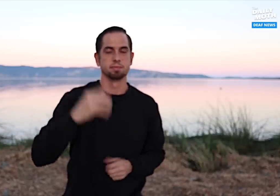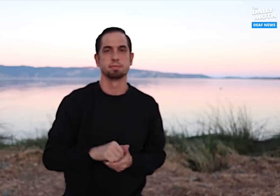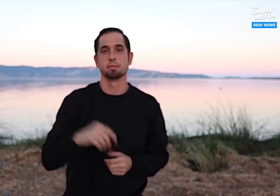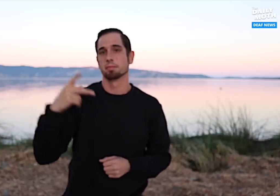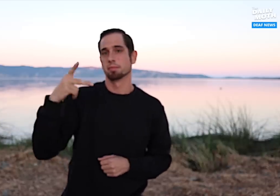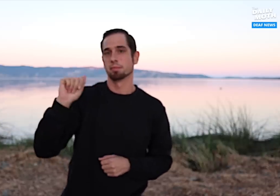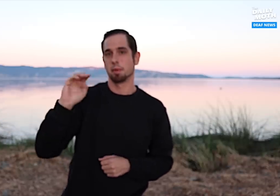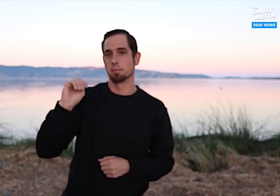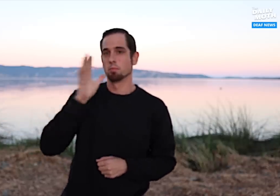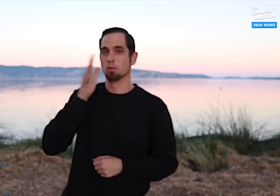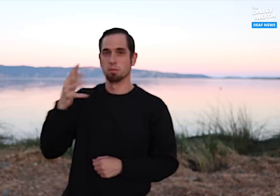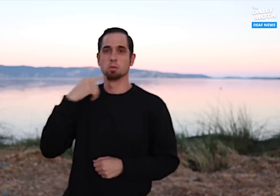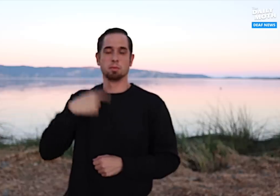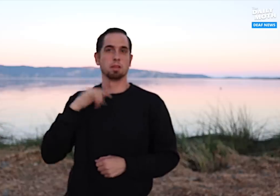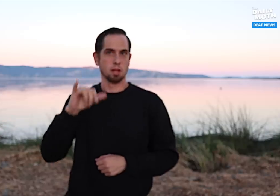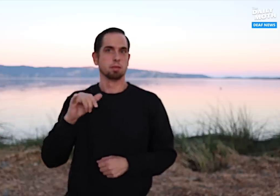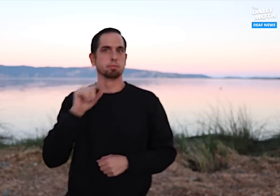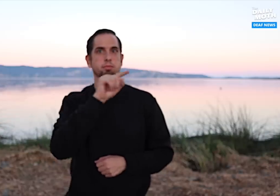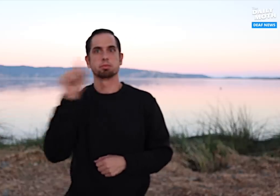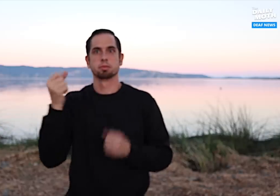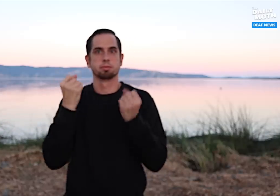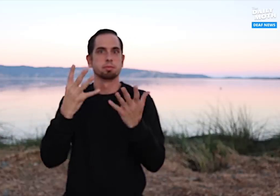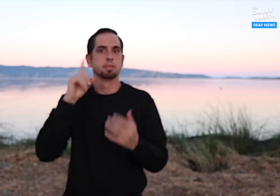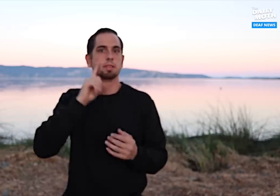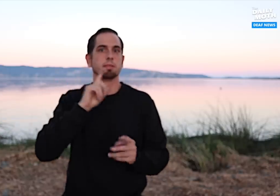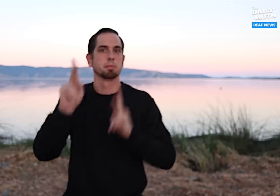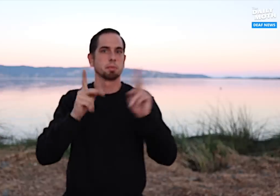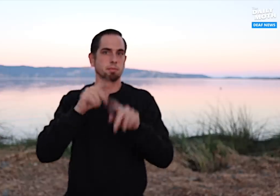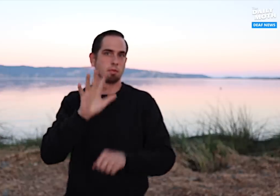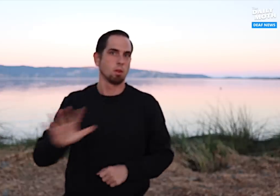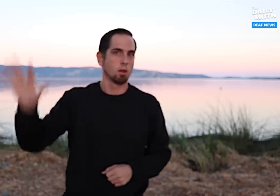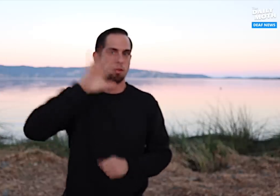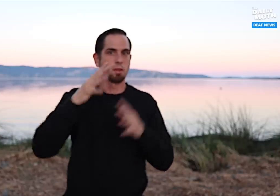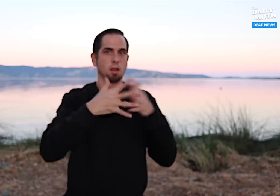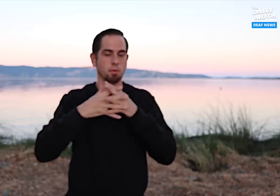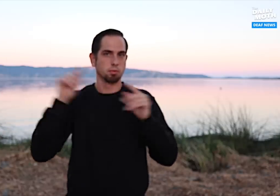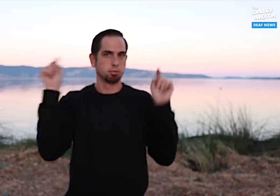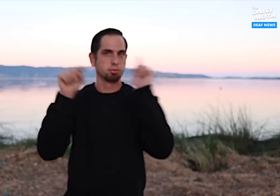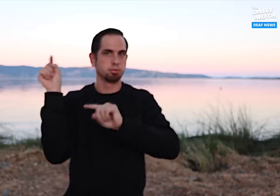Pam told me that deaf people from all over the U.S. came